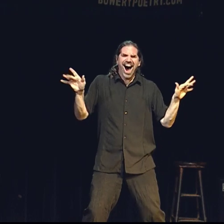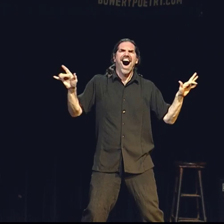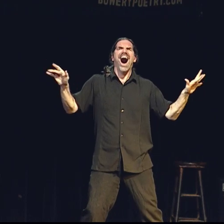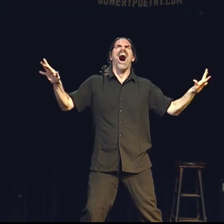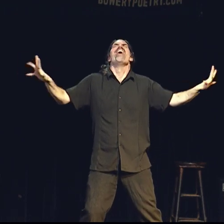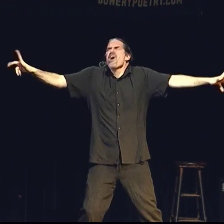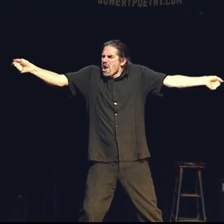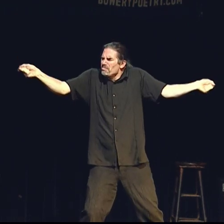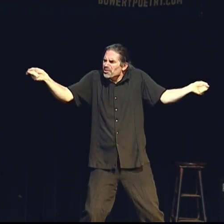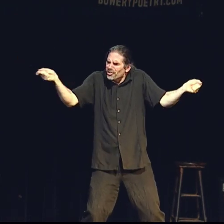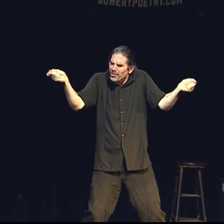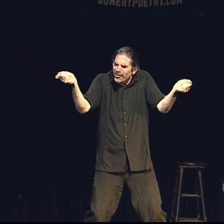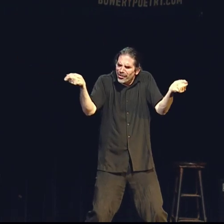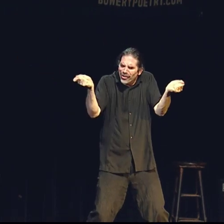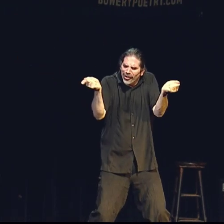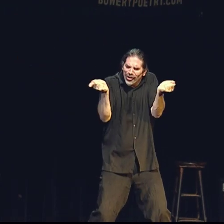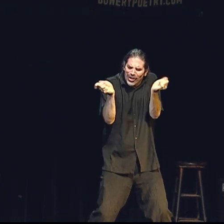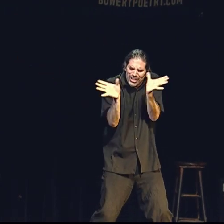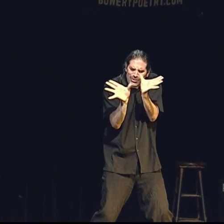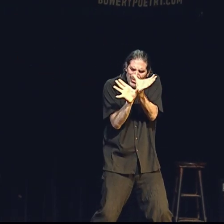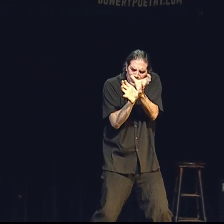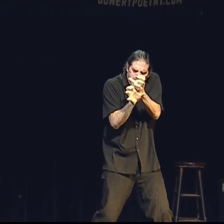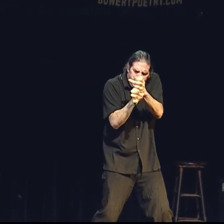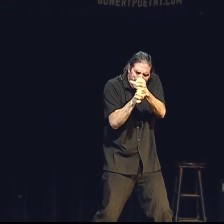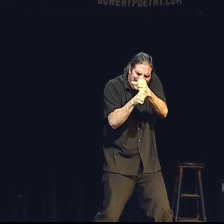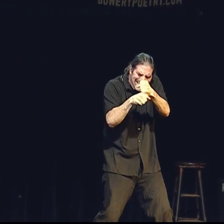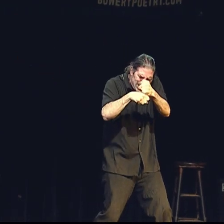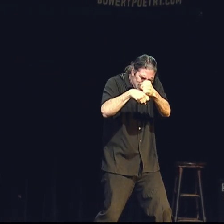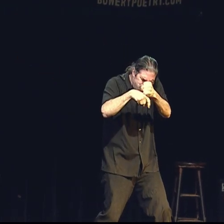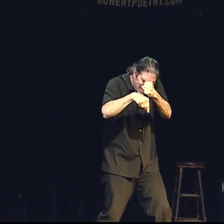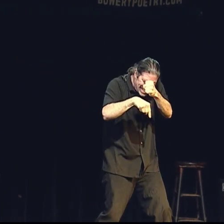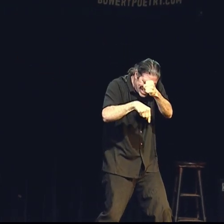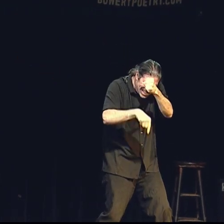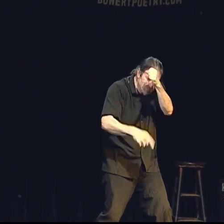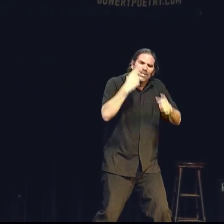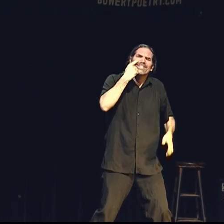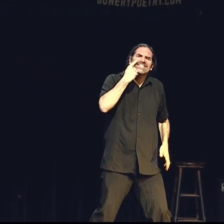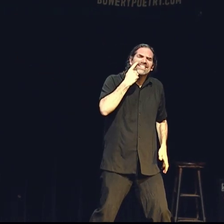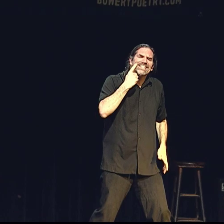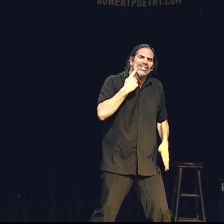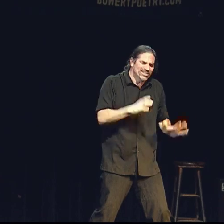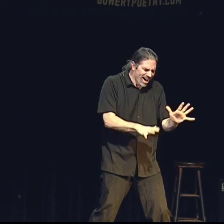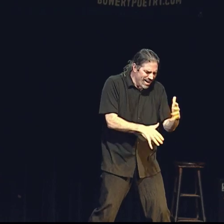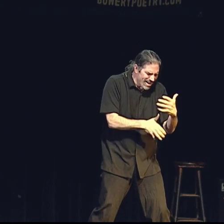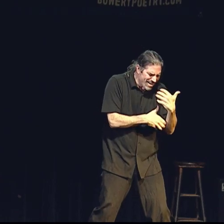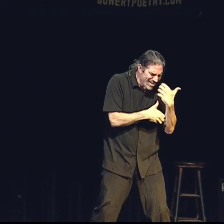And then he pulls it all back together Contracting down Into a single teardrop